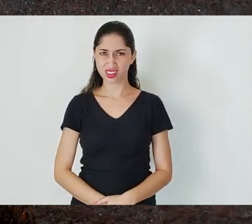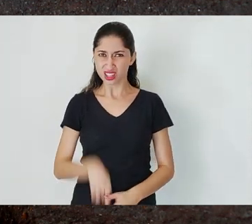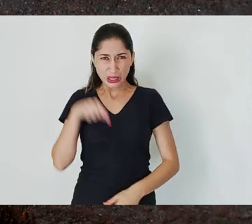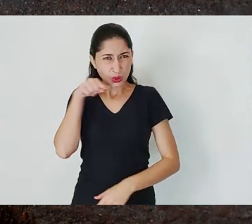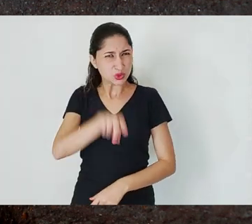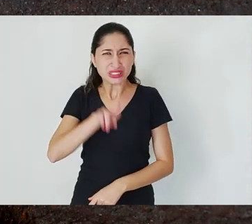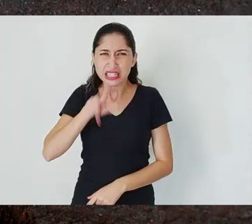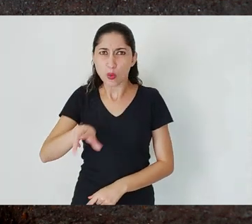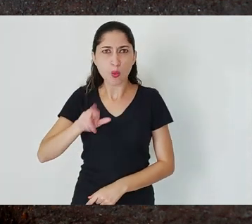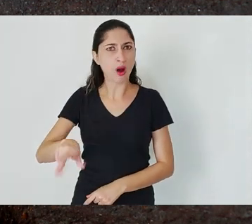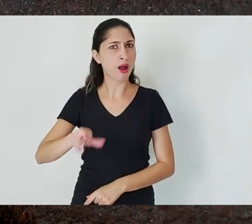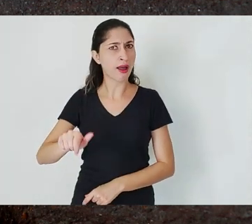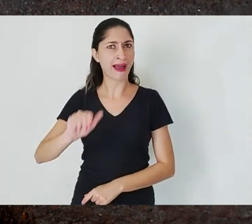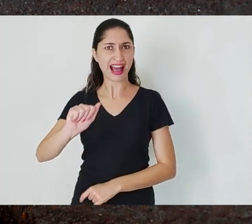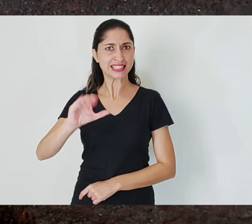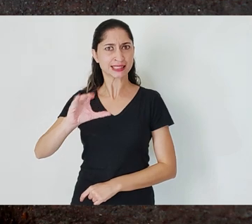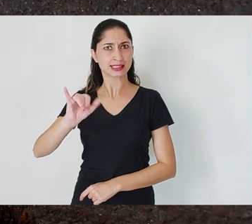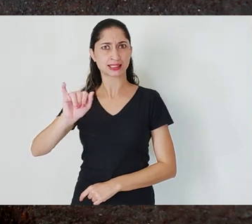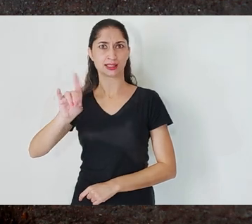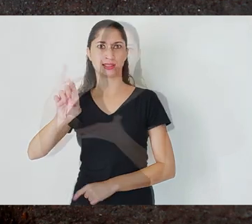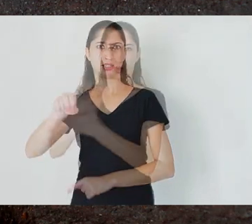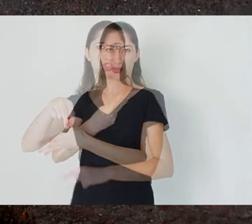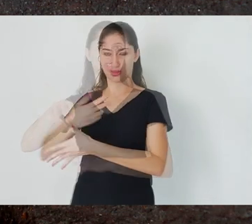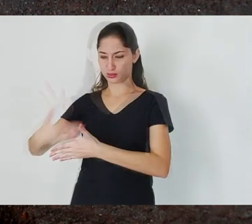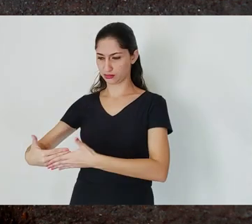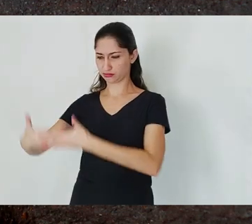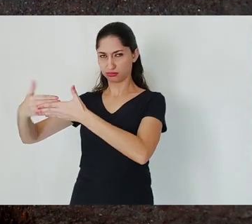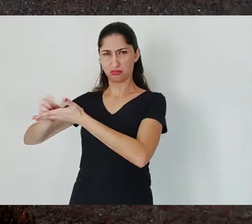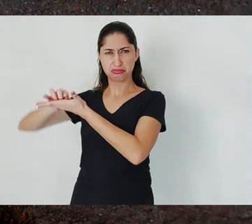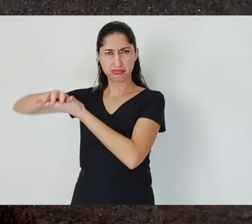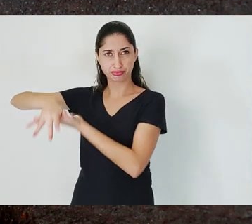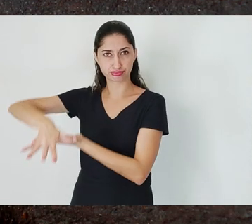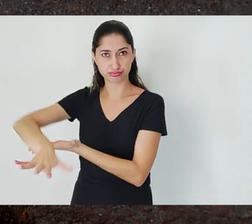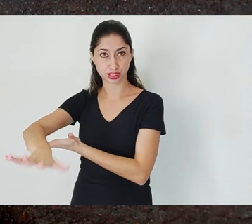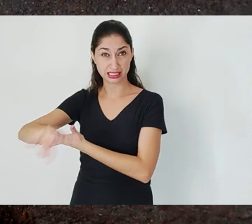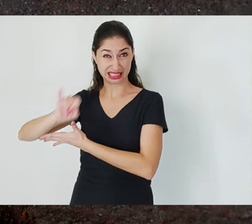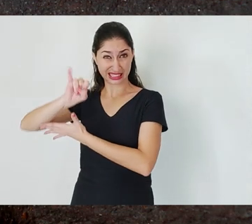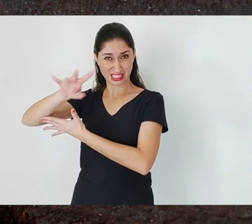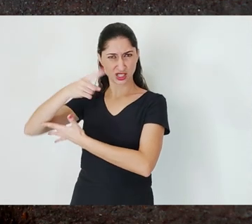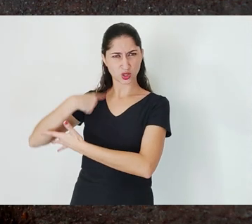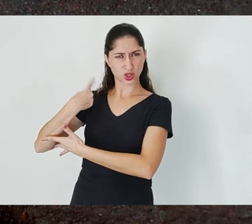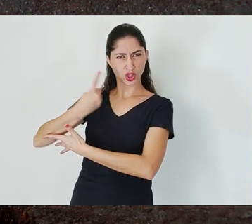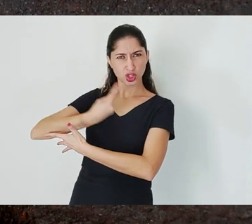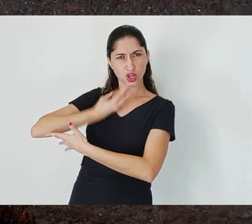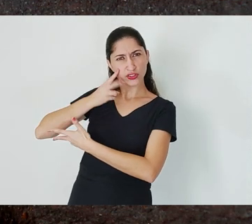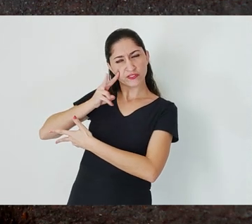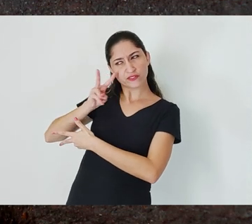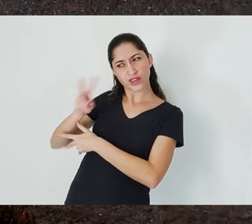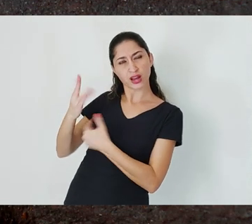and the culpability still needs to be imputed. If we analyze the dam failures of the last